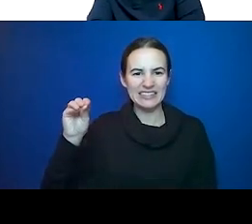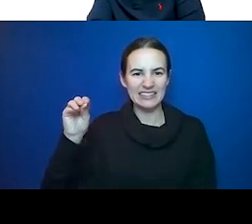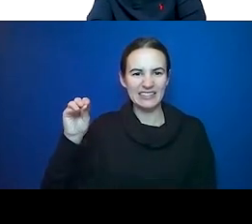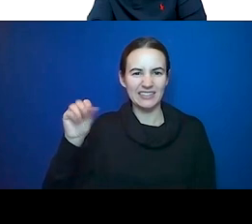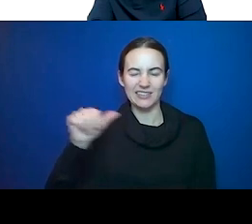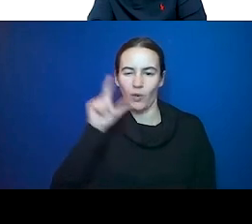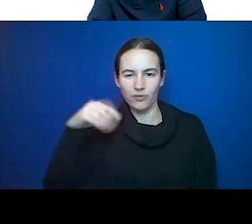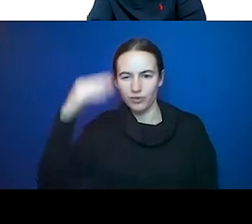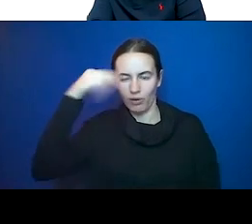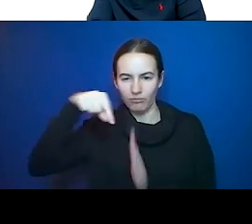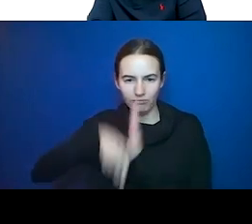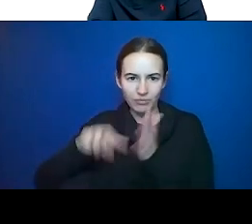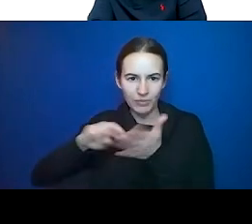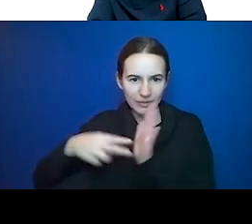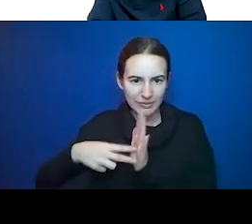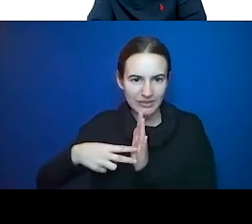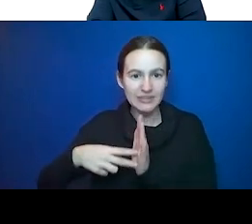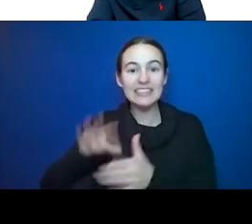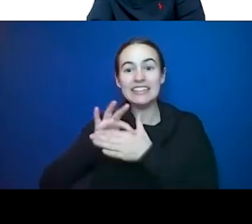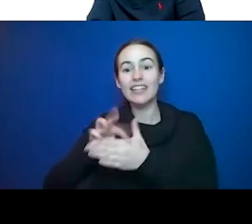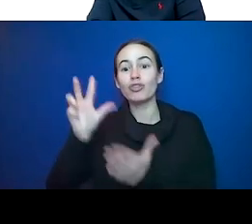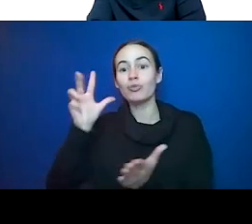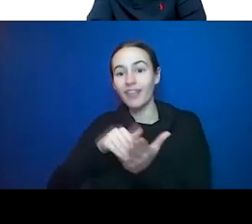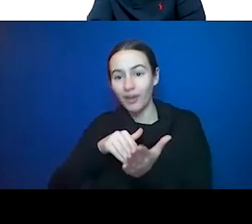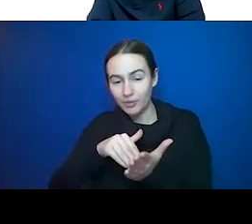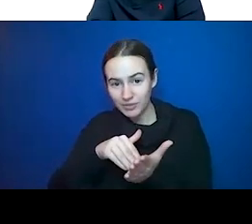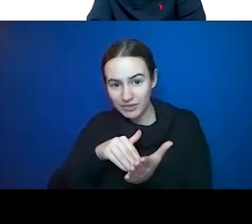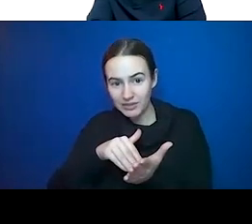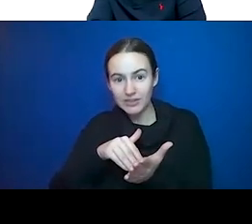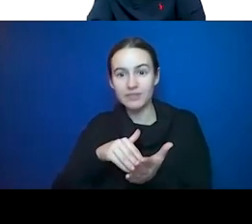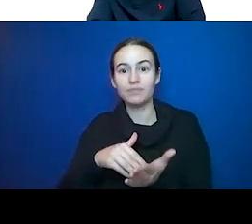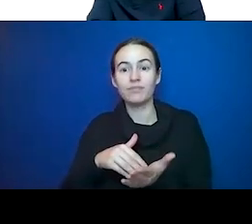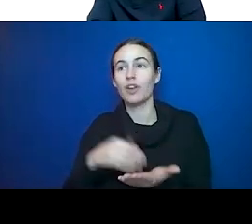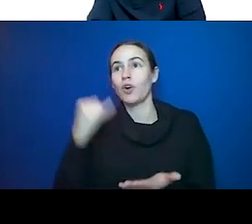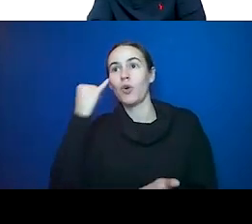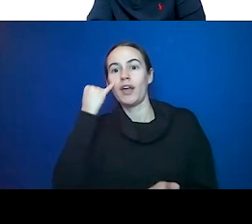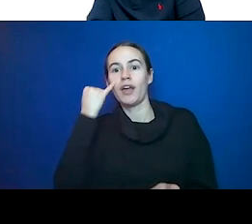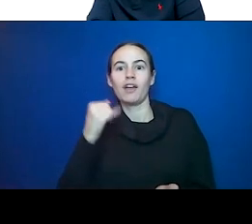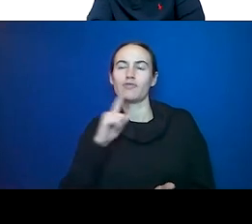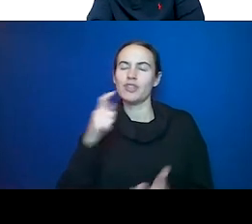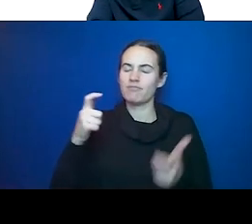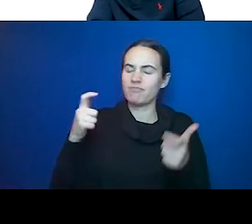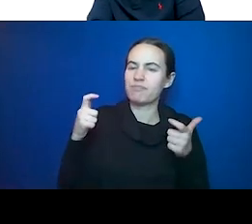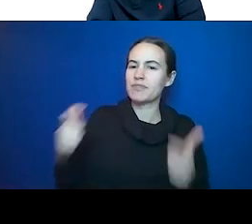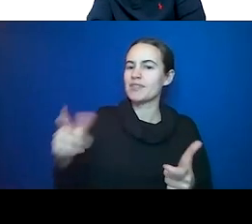if you multiply that times a really good steak, a nice big one, you are talking 30,000 of